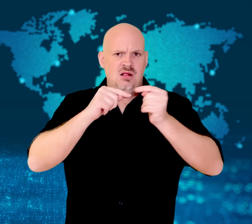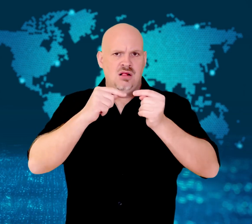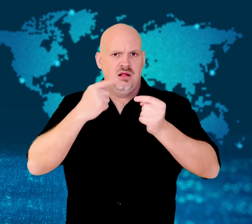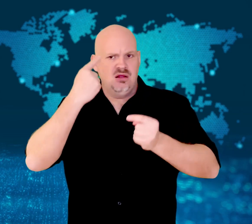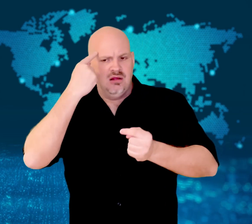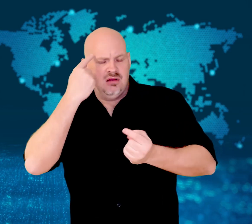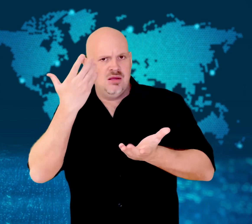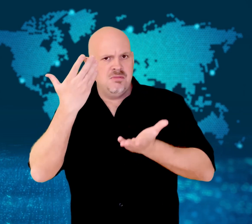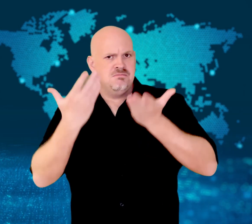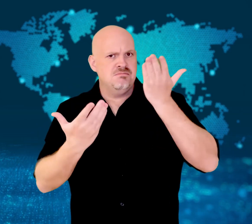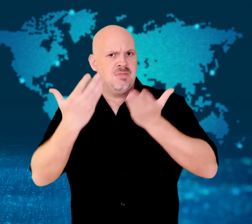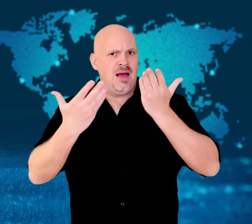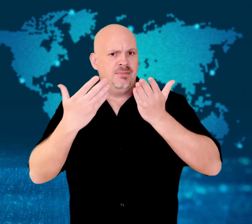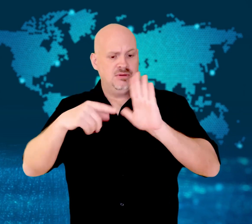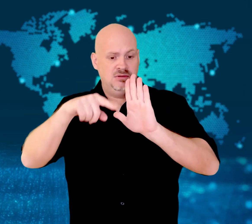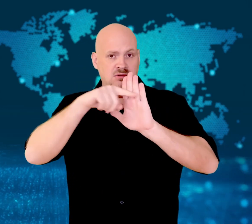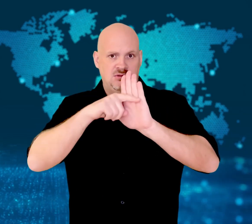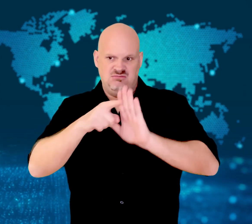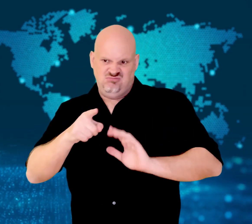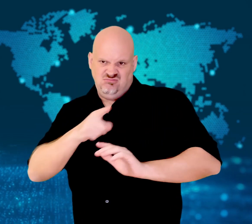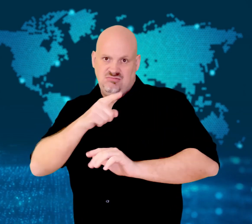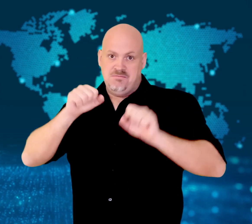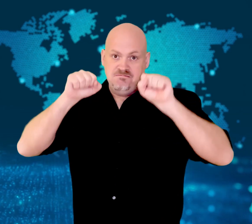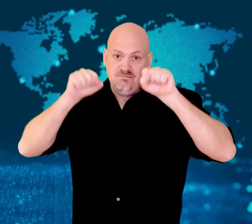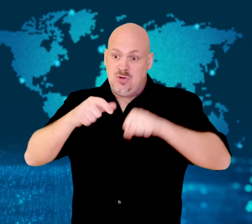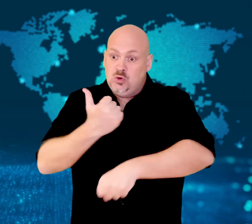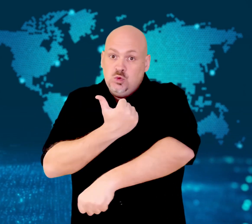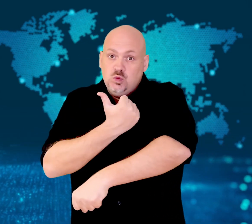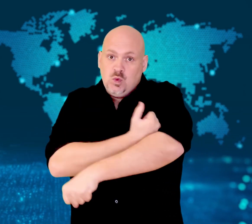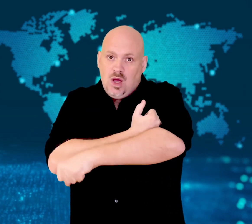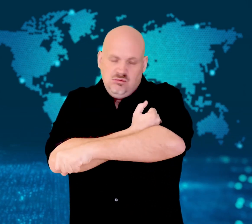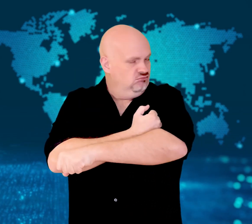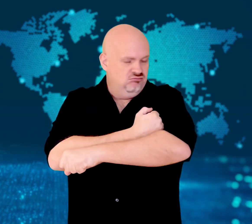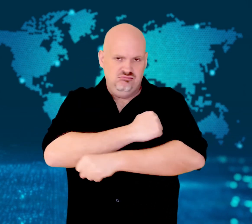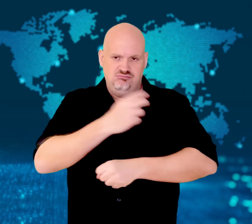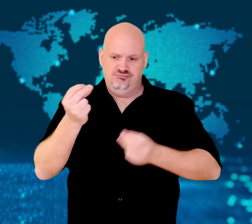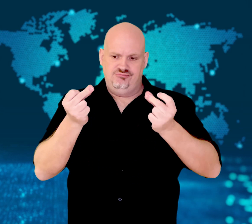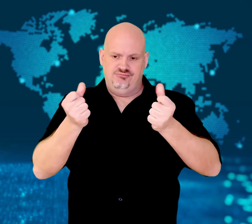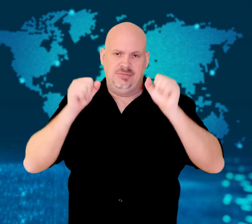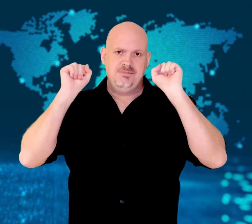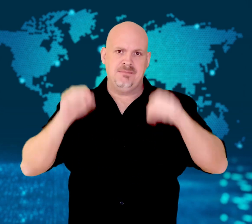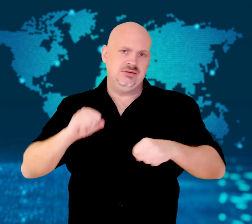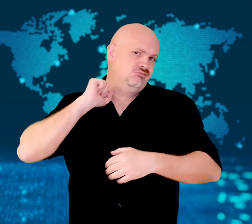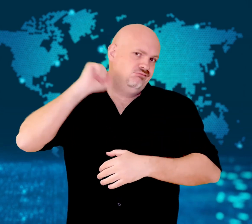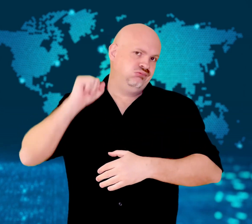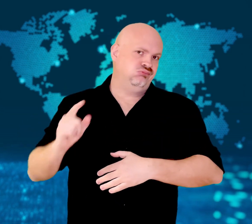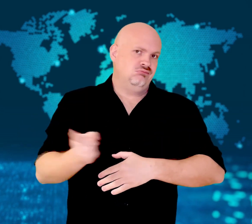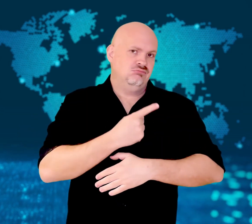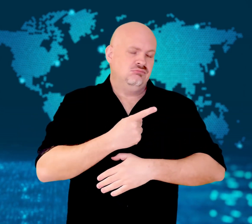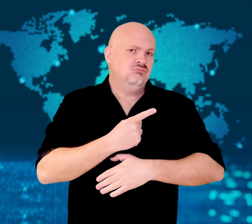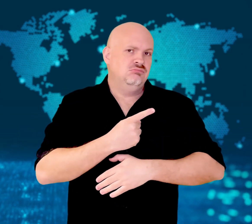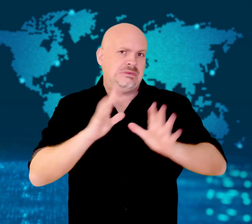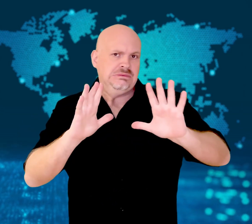death penalty laws.